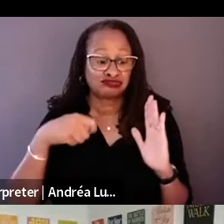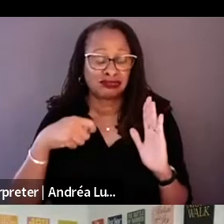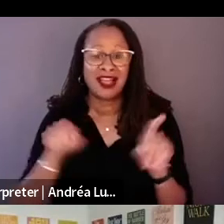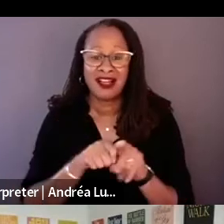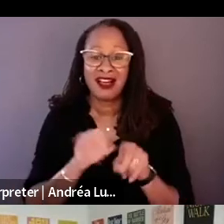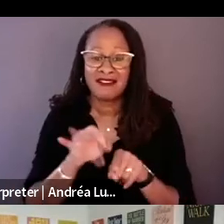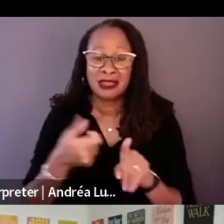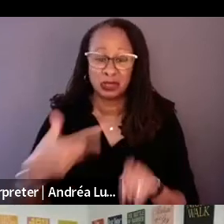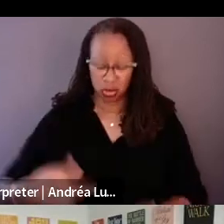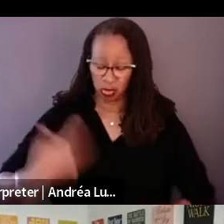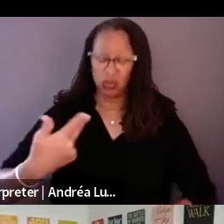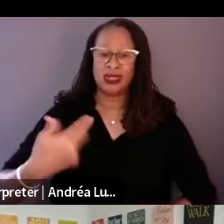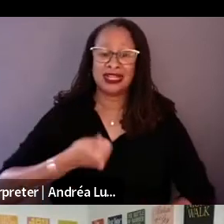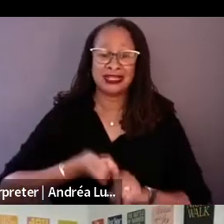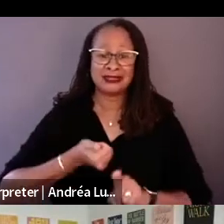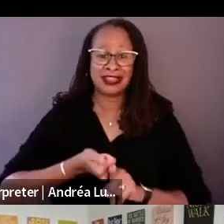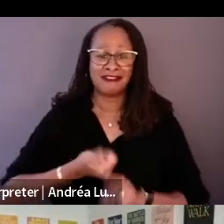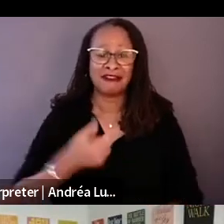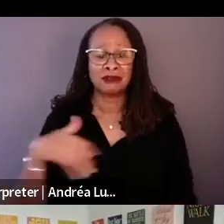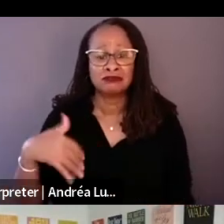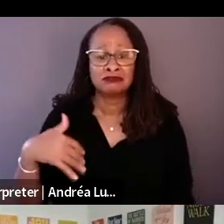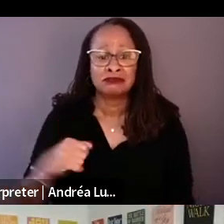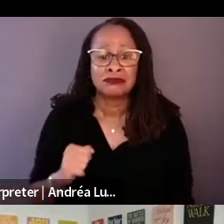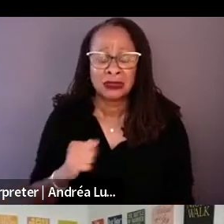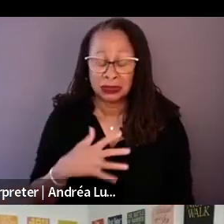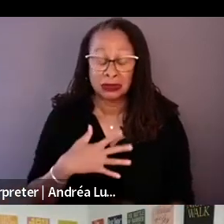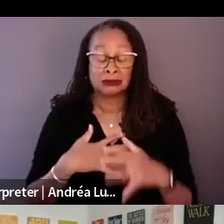shooting himself. It was so breathe taking and frightening.